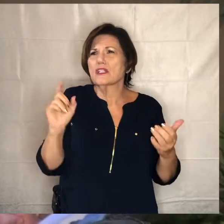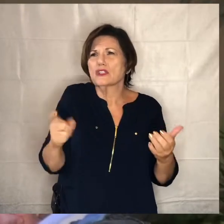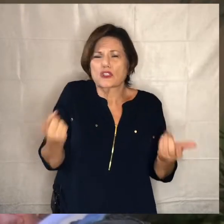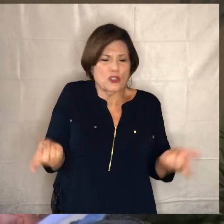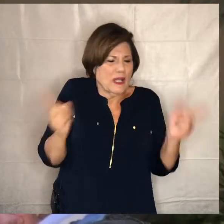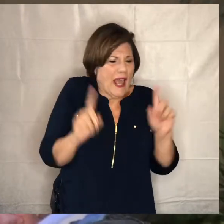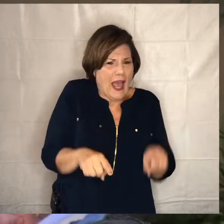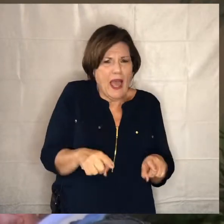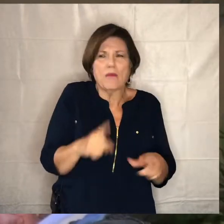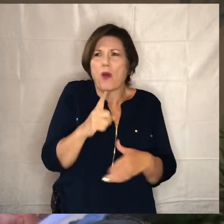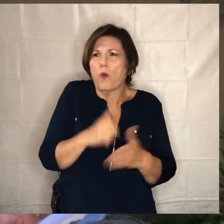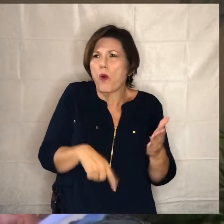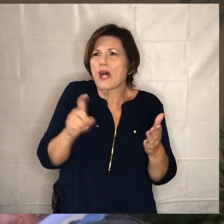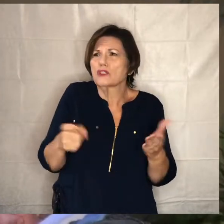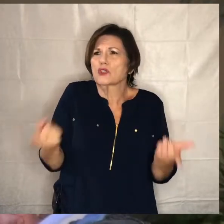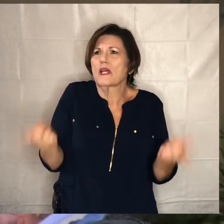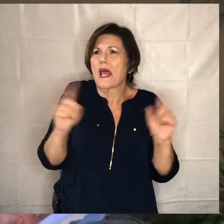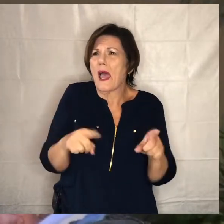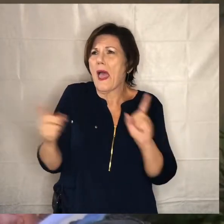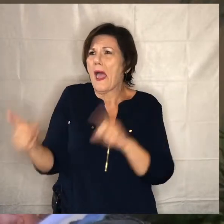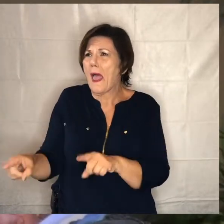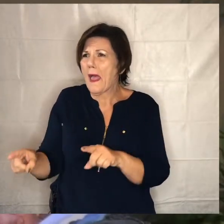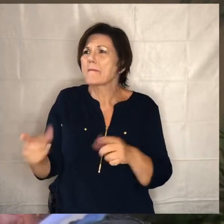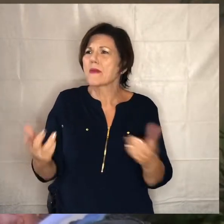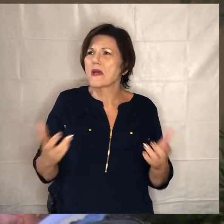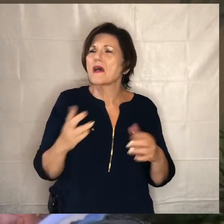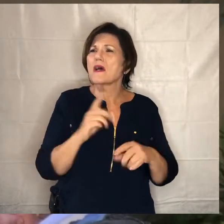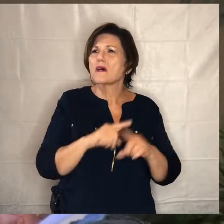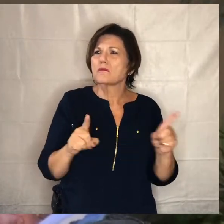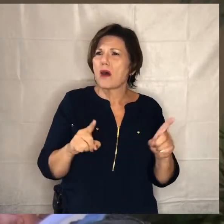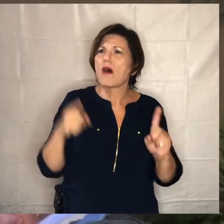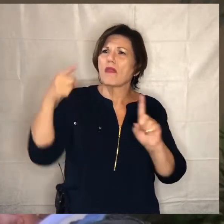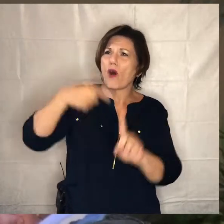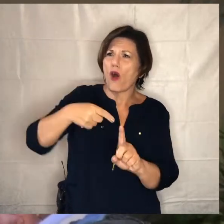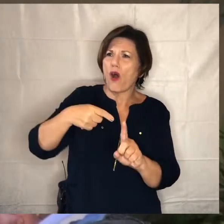things should happen uh lord at the heart of all this are the